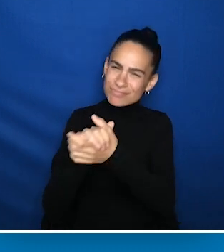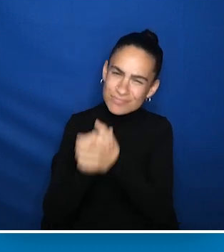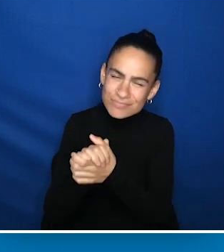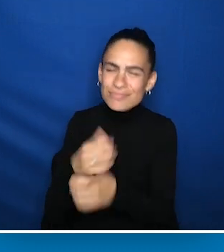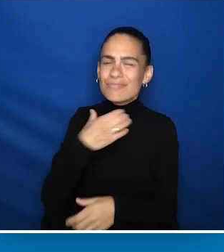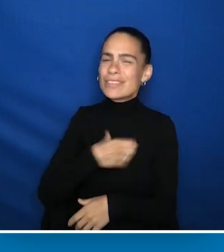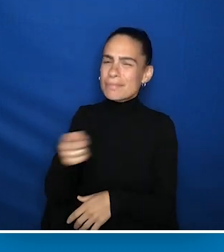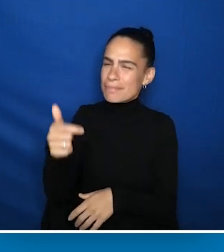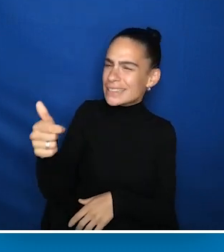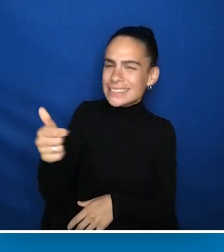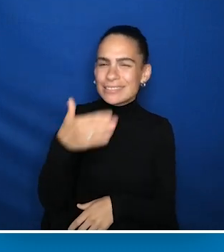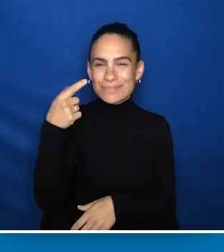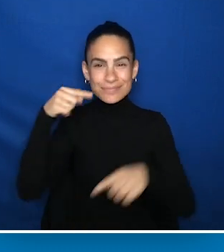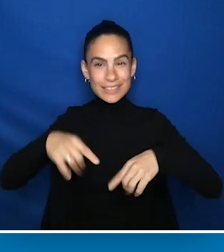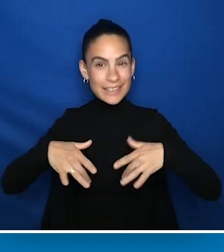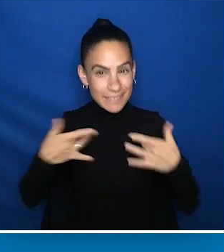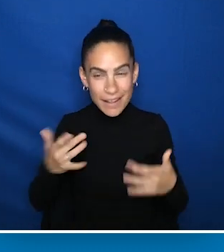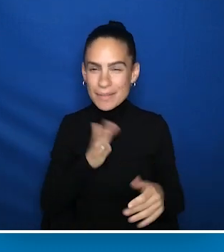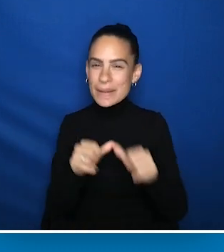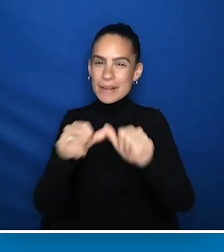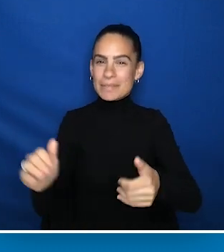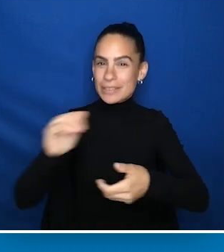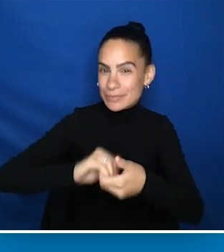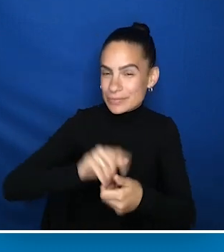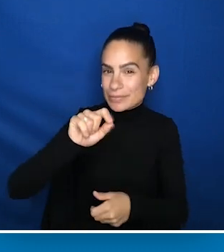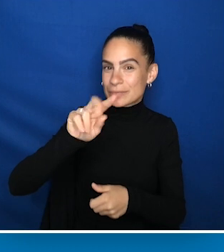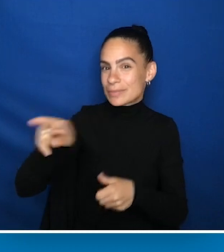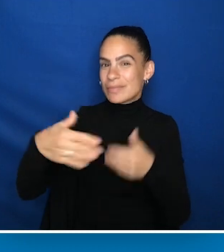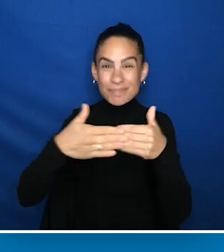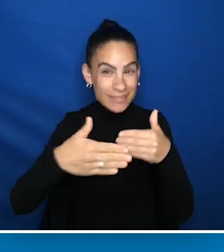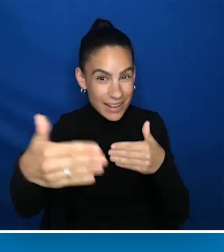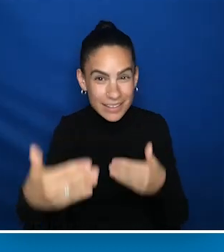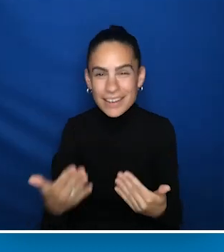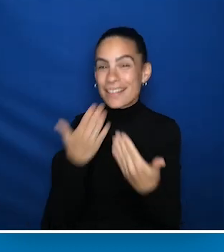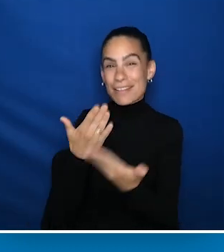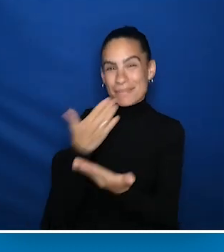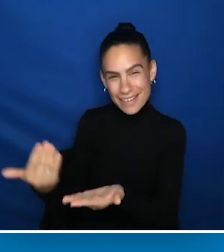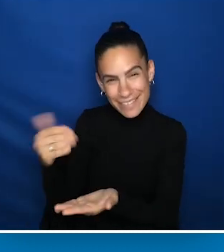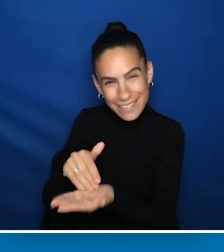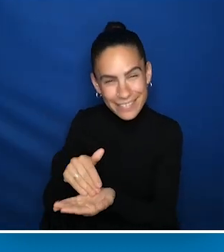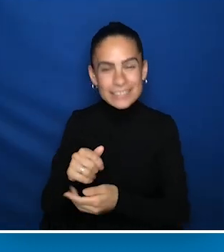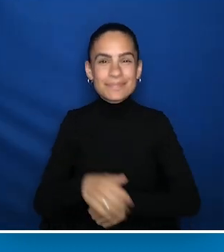and I wish you all the best for this event and for our continuing partnership in 2022 and beyond. Thank you again.